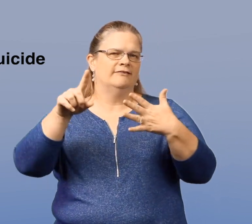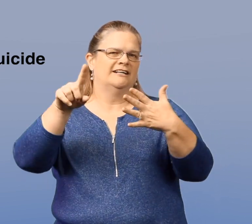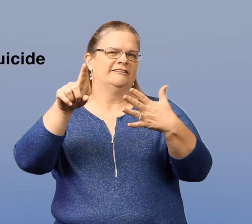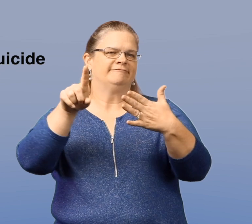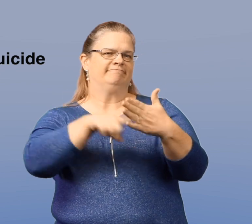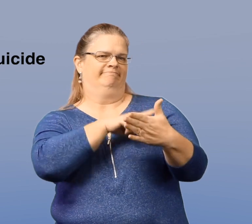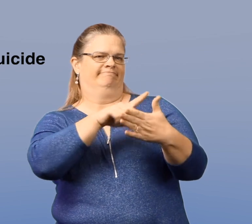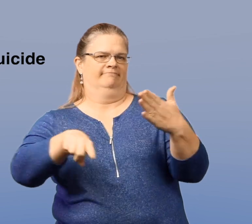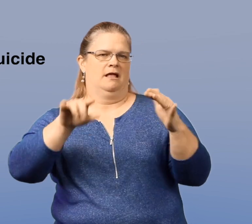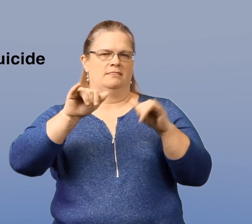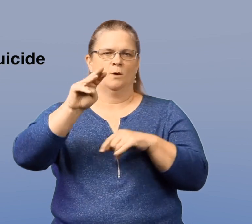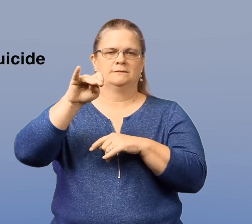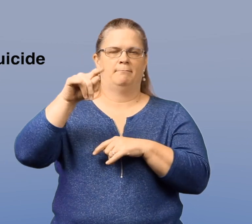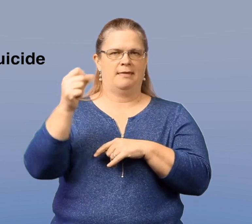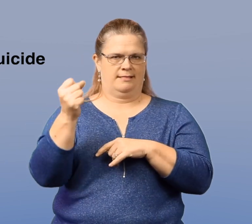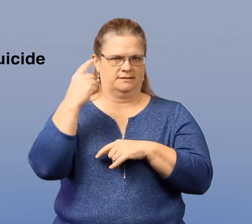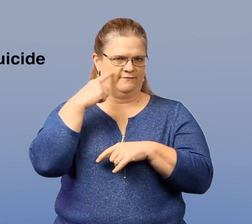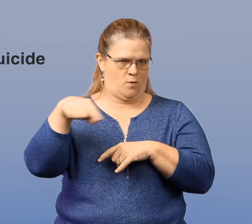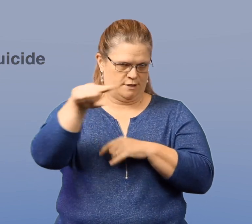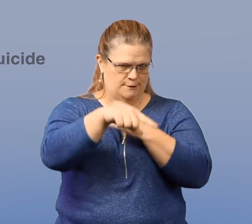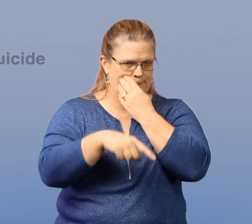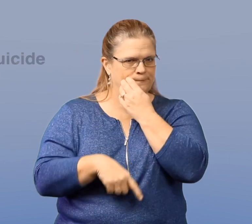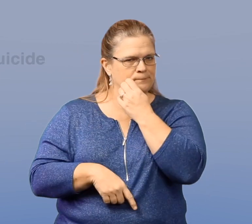So, I'd like to correct some of those myths for all of you.